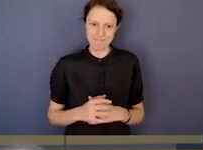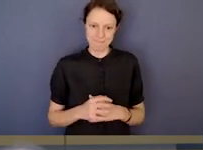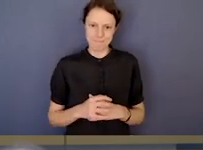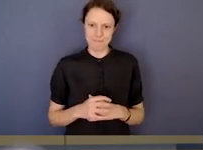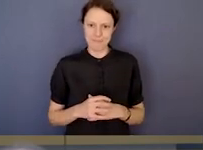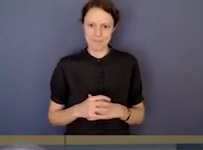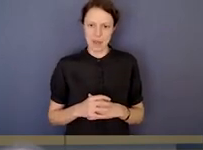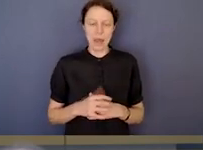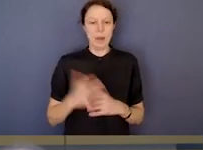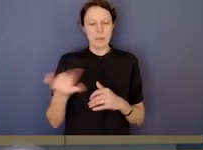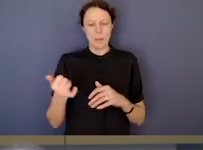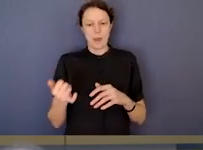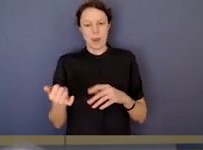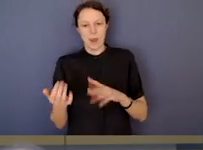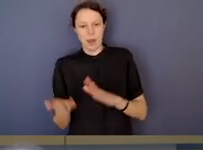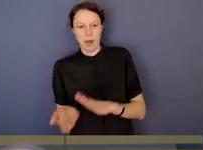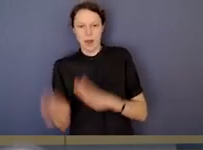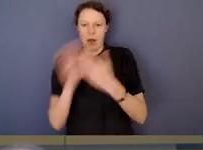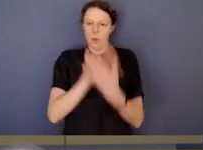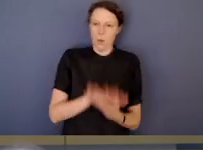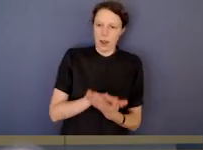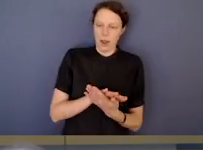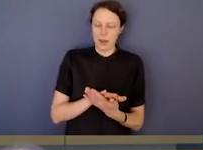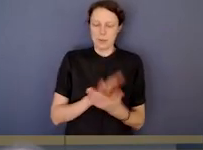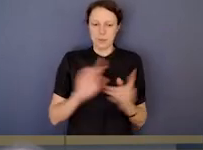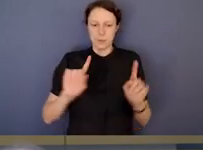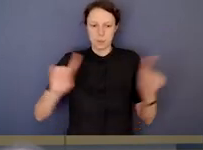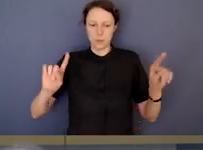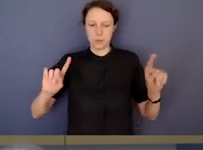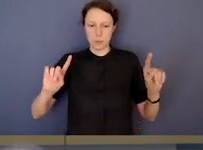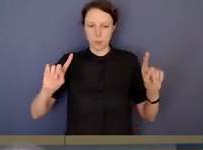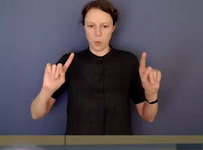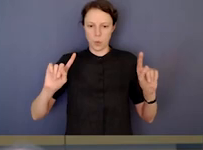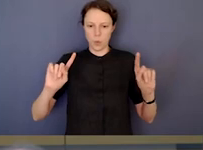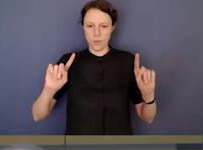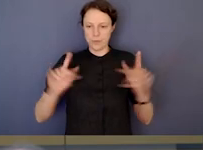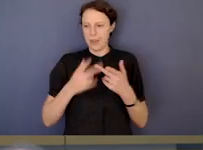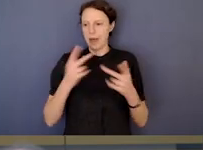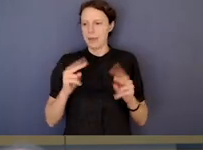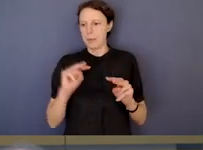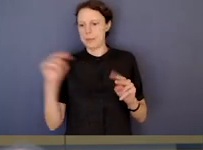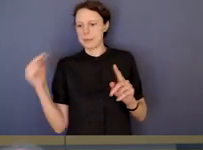But if I can perhaps just flip to the other side of the coin and say, well, what do we see?